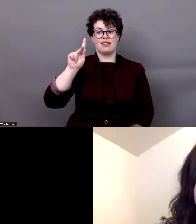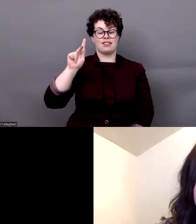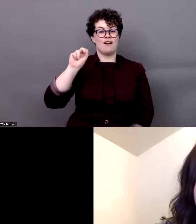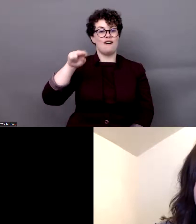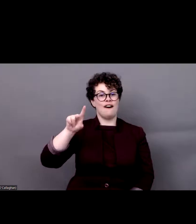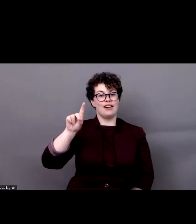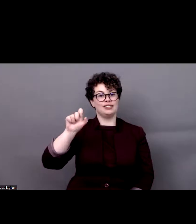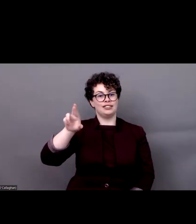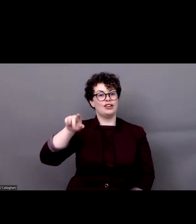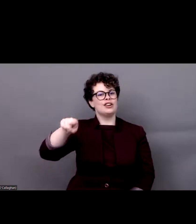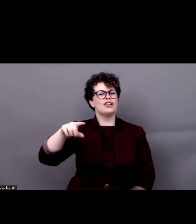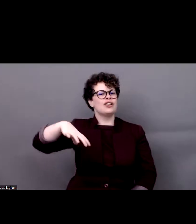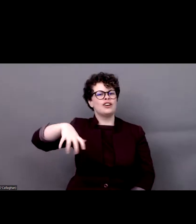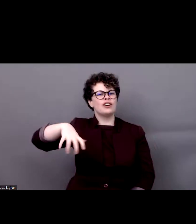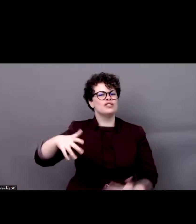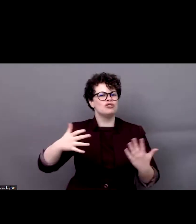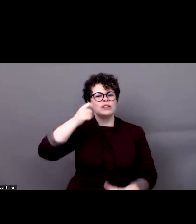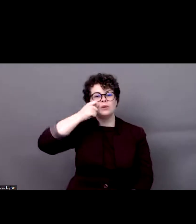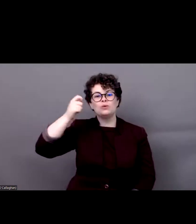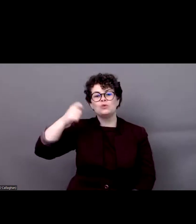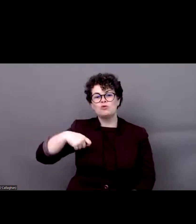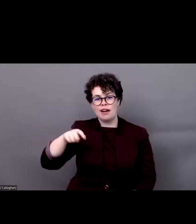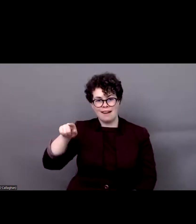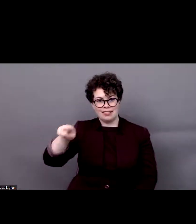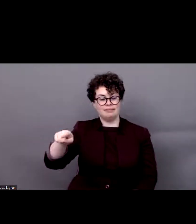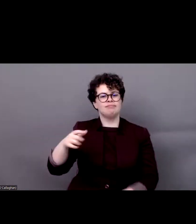a Roma woman rights activist and lawyer